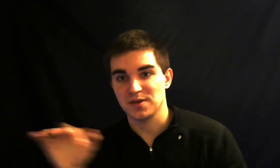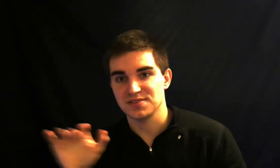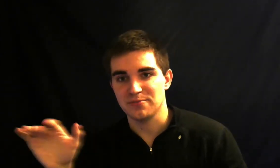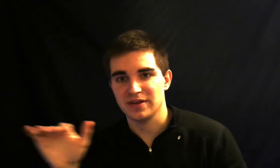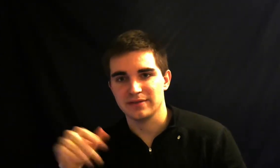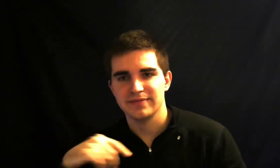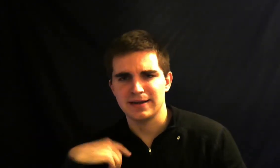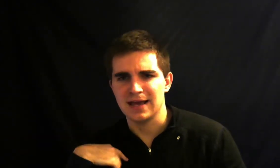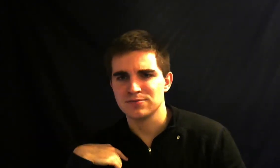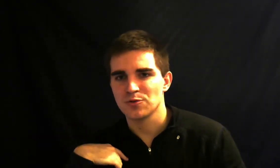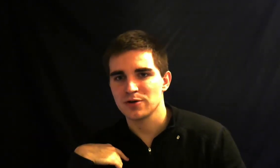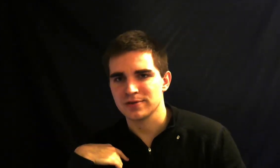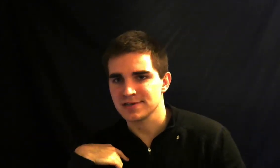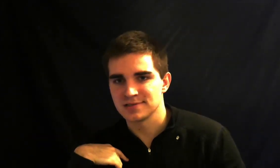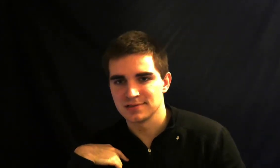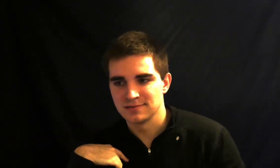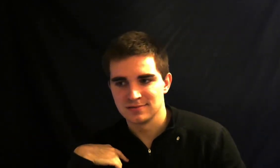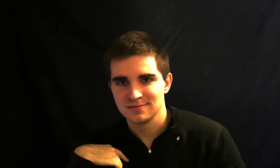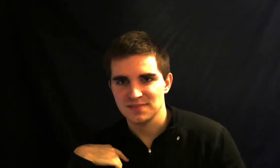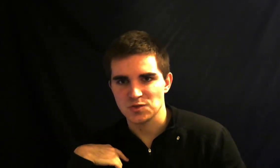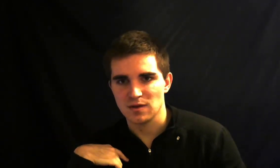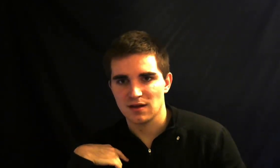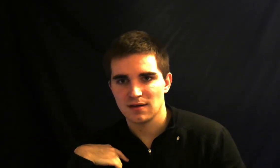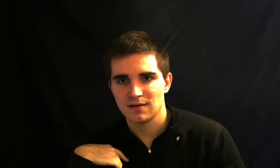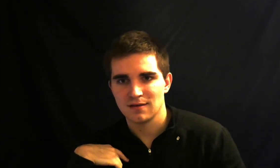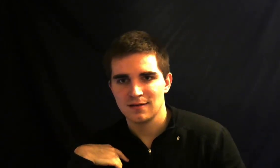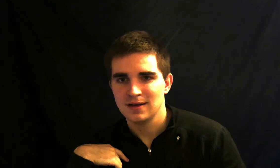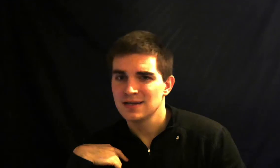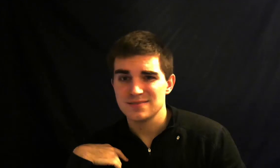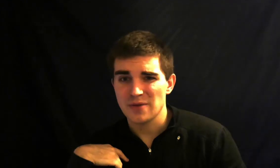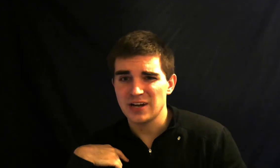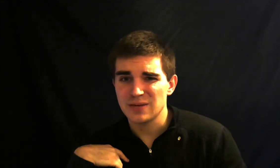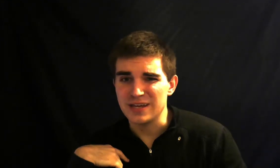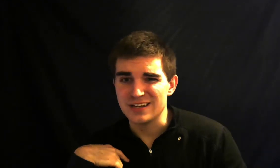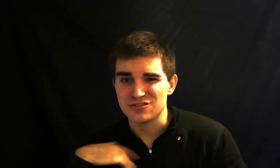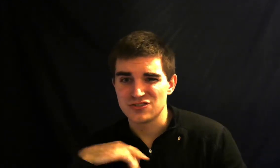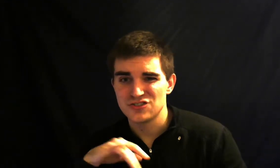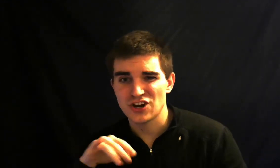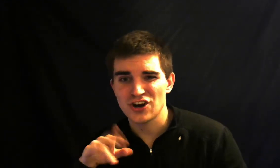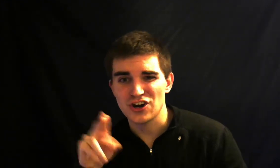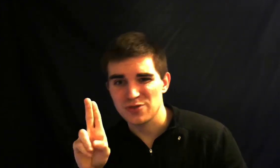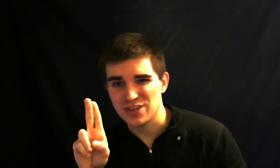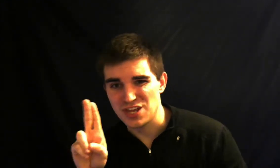something that came to work with us this week I mean it's not going to be in turn with a U